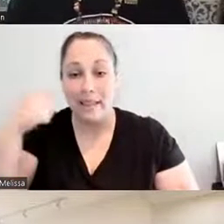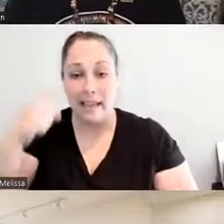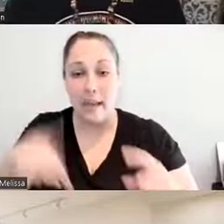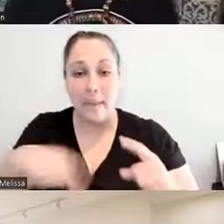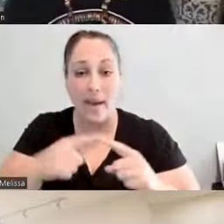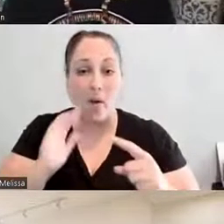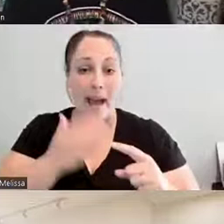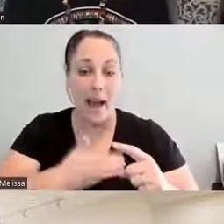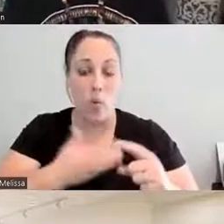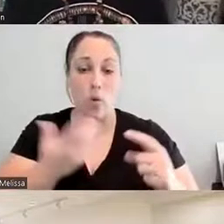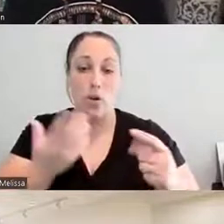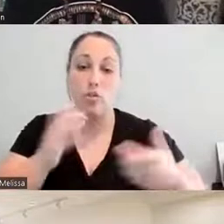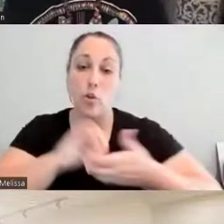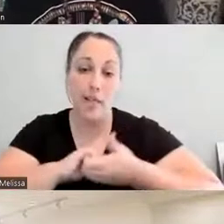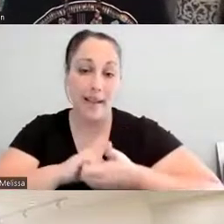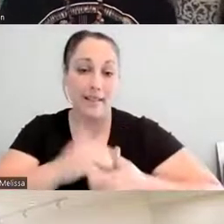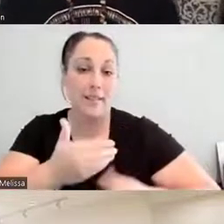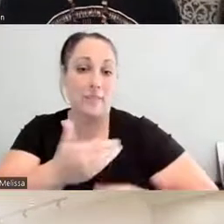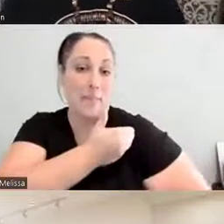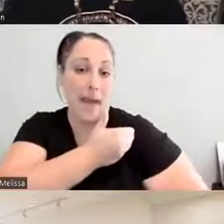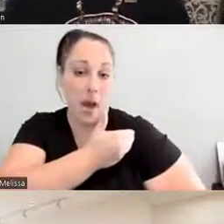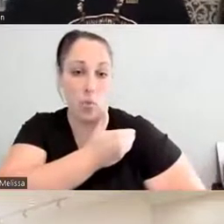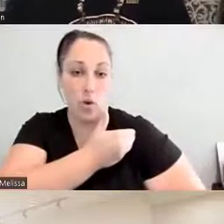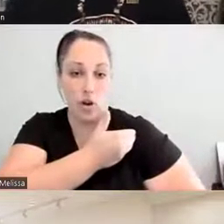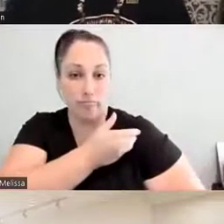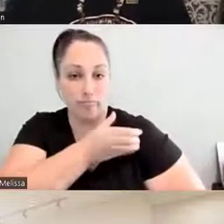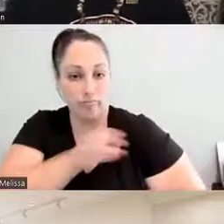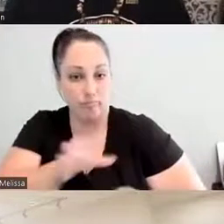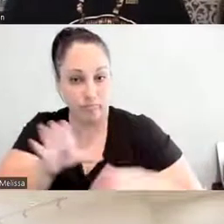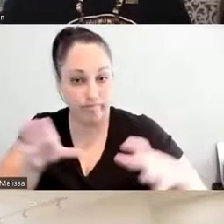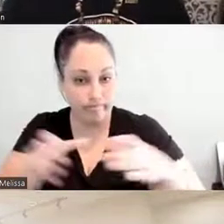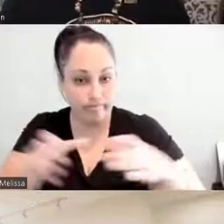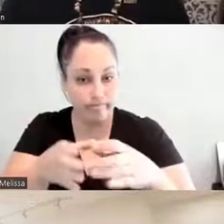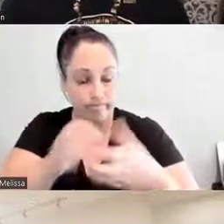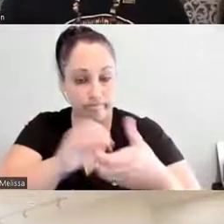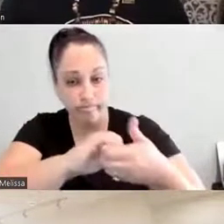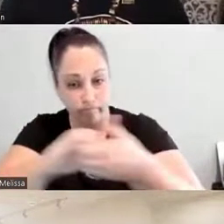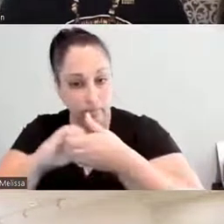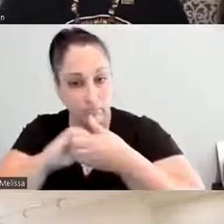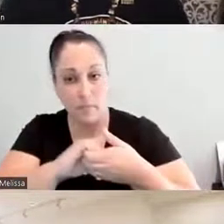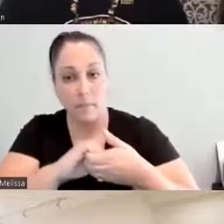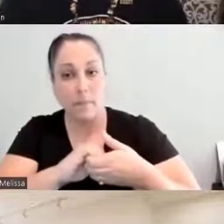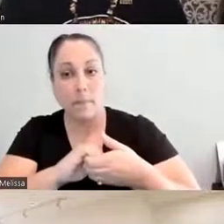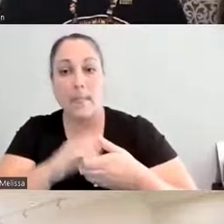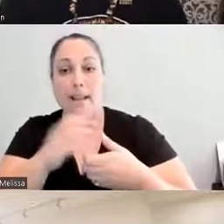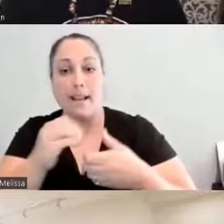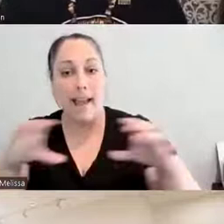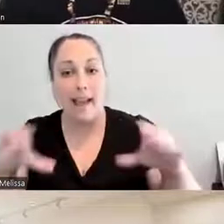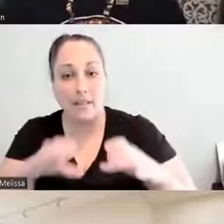power that we hold, the collective action that is happening, but also the priorities that need to be